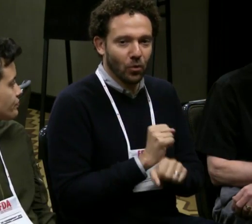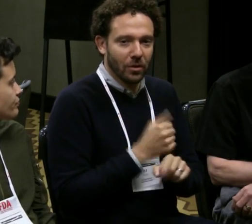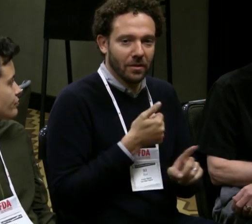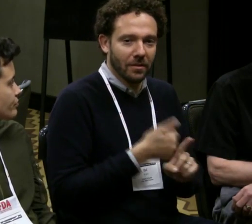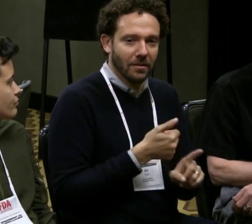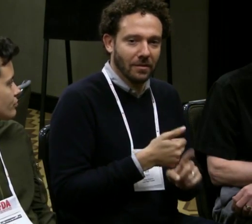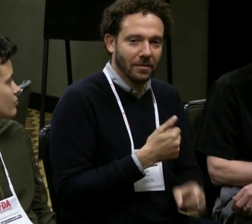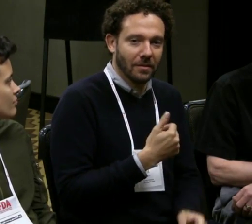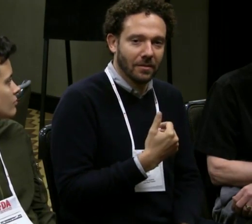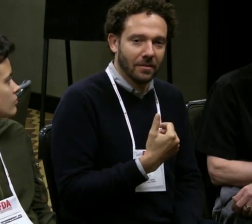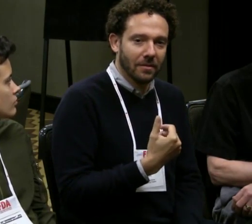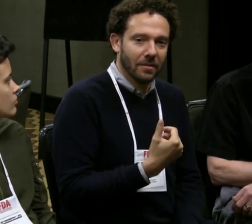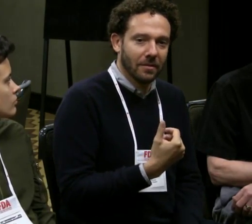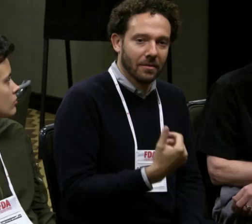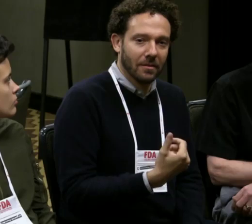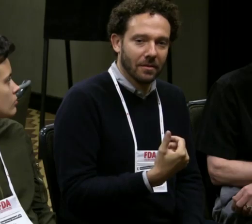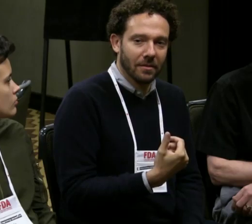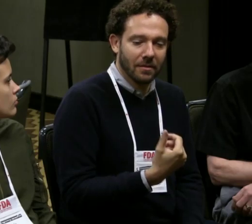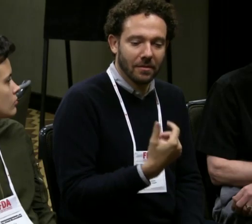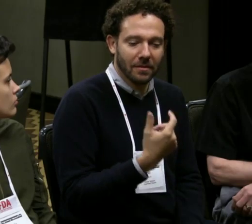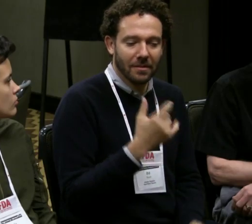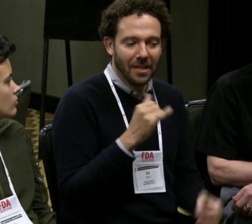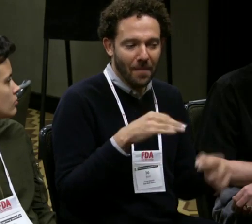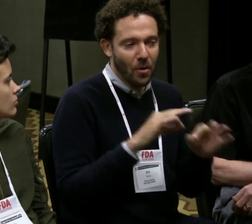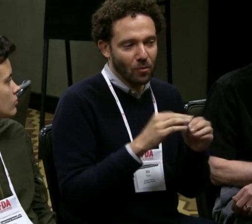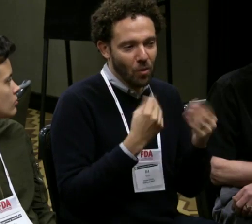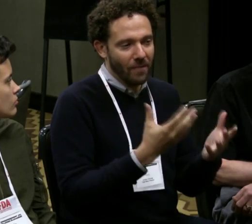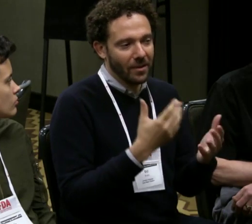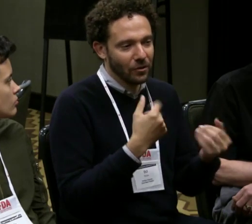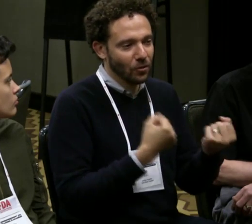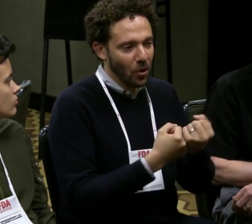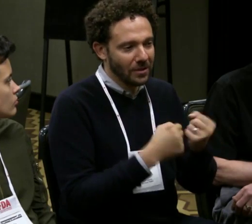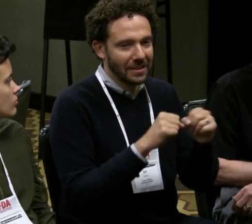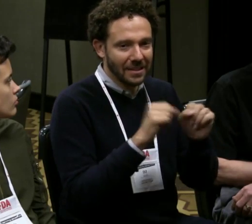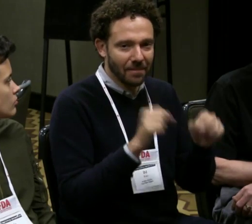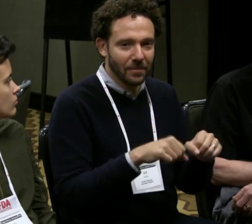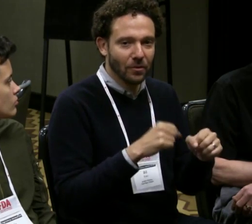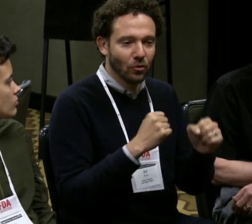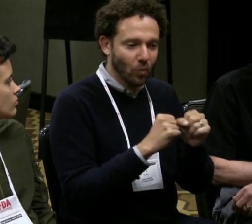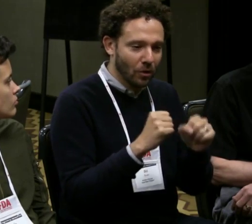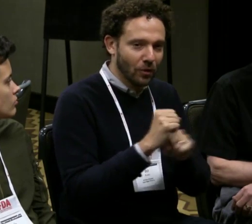for access because they need to be focused on their work as an actor.